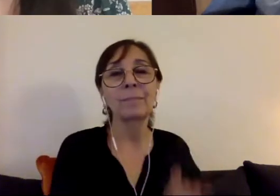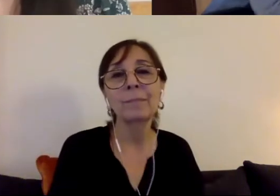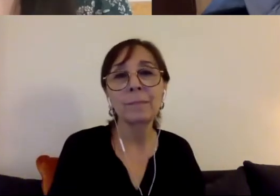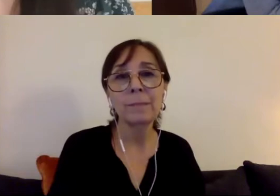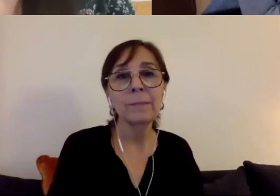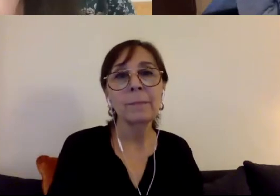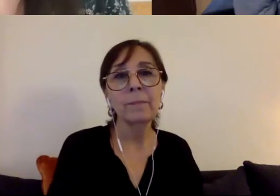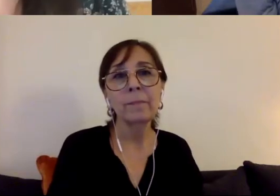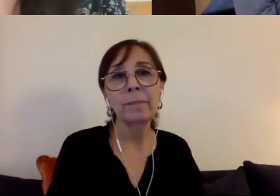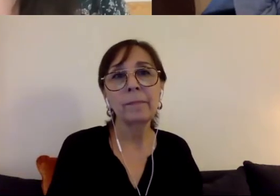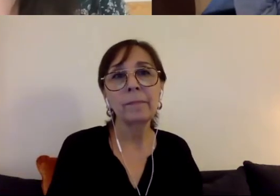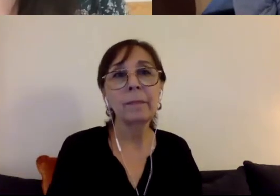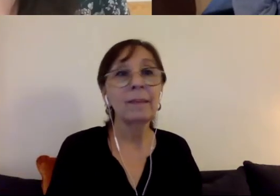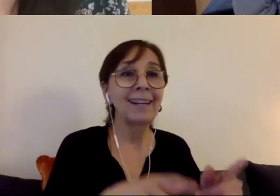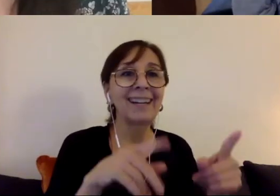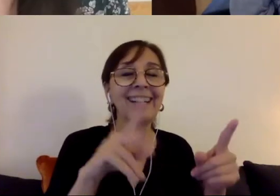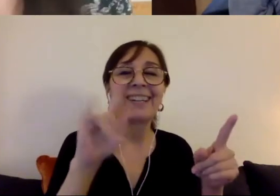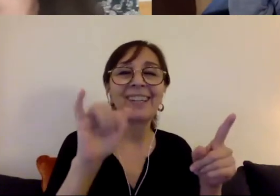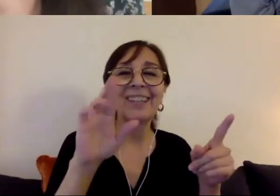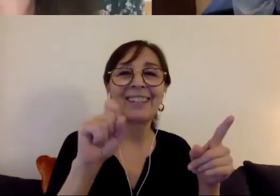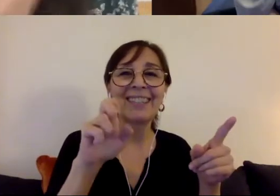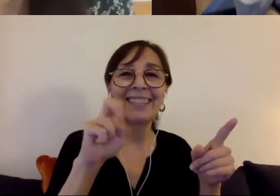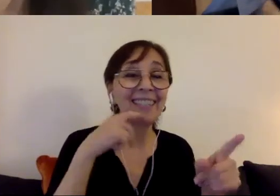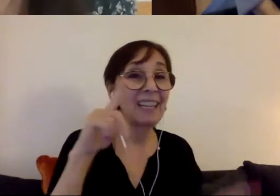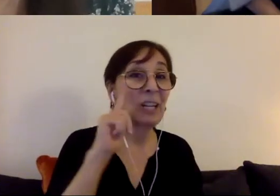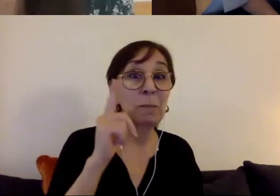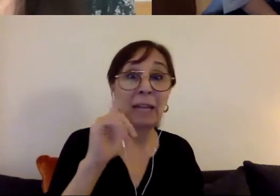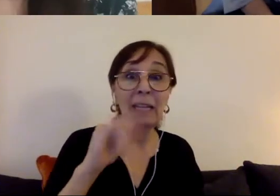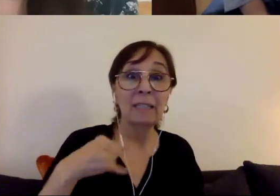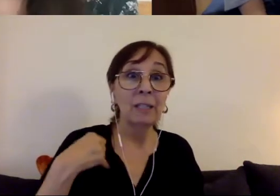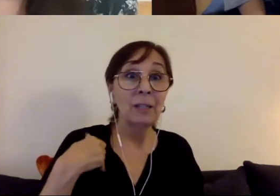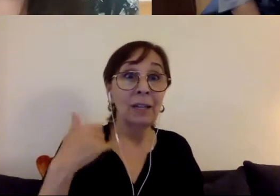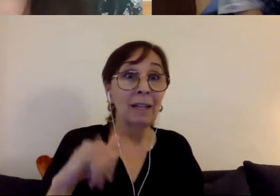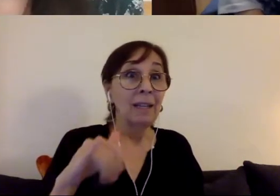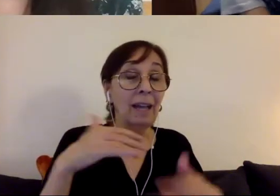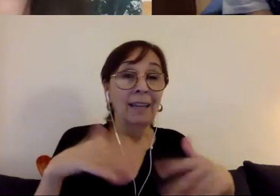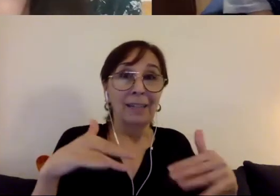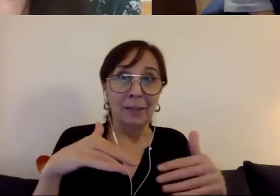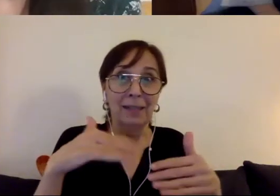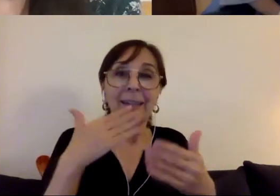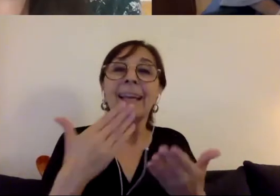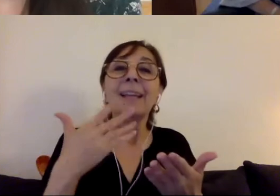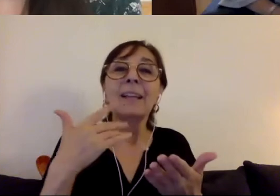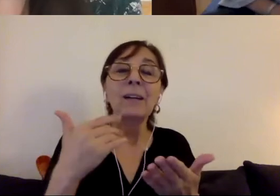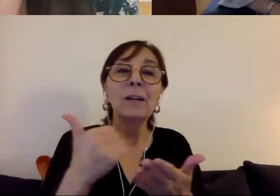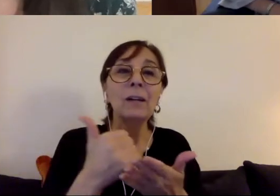Amazing, Judy. Thank you. That was so insightful. I have one more quick